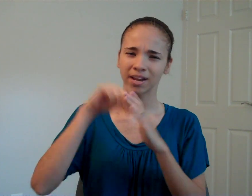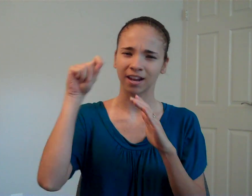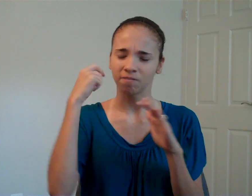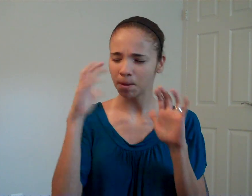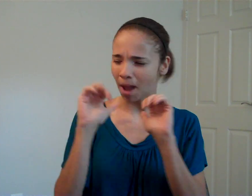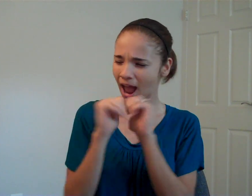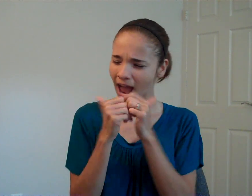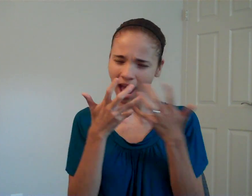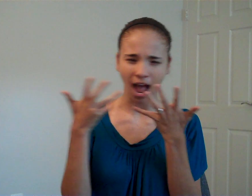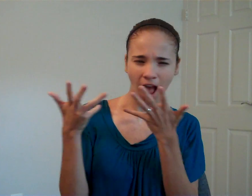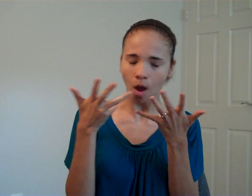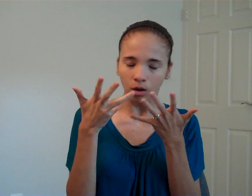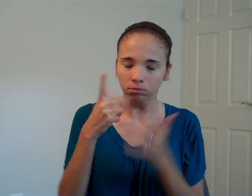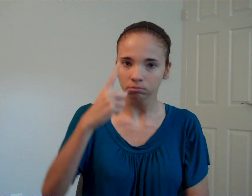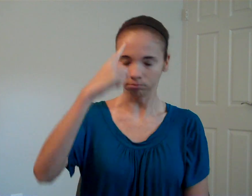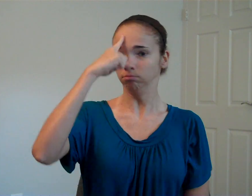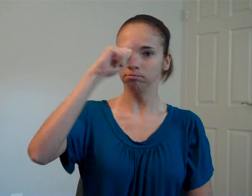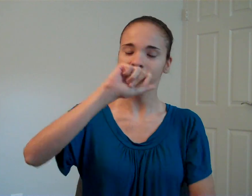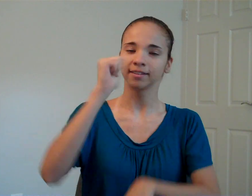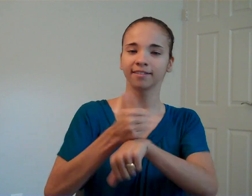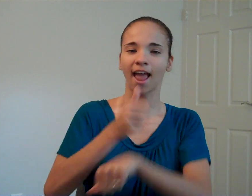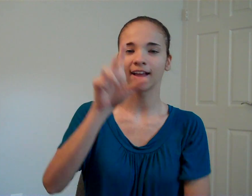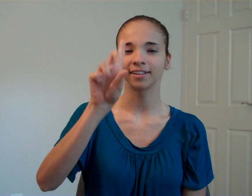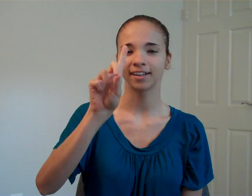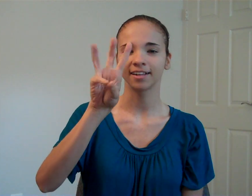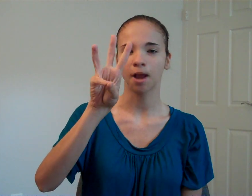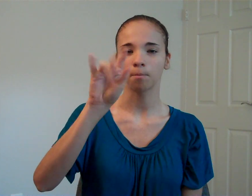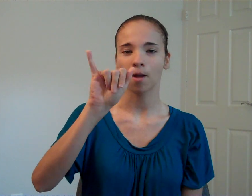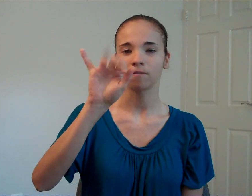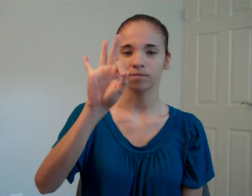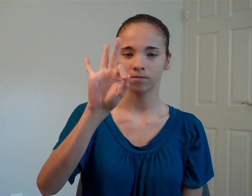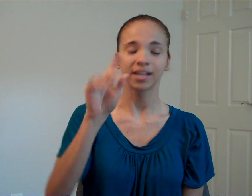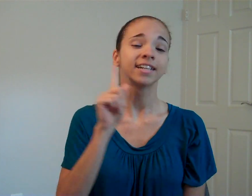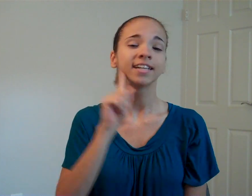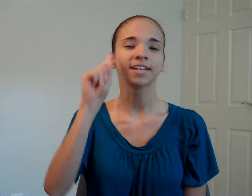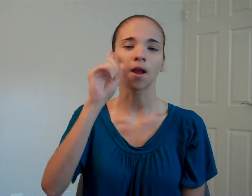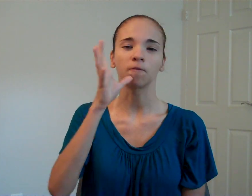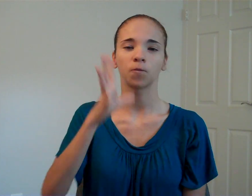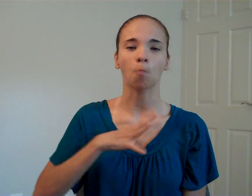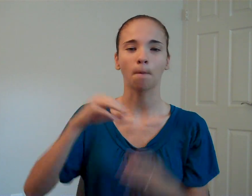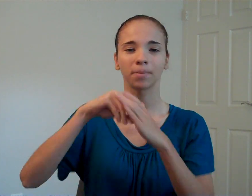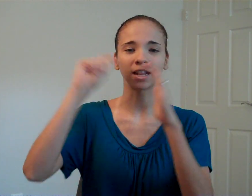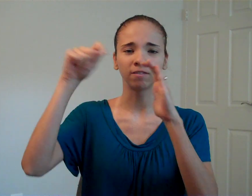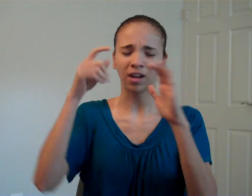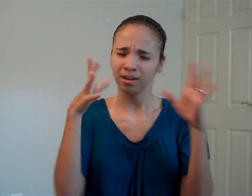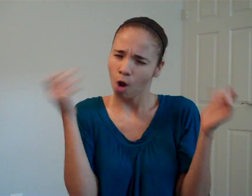in the film. Here came Deaf Women in Film (DWIF).